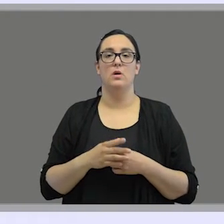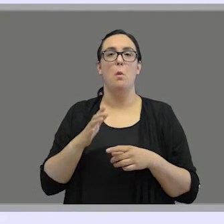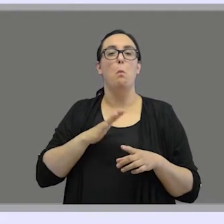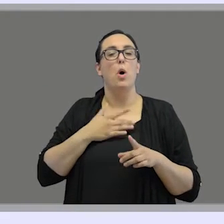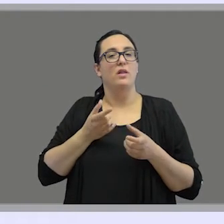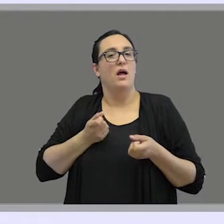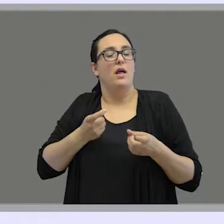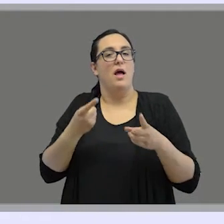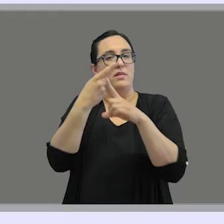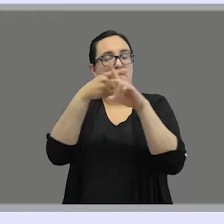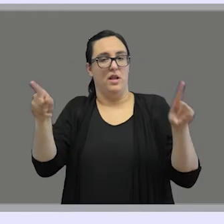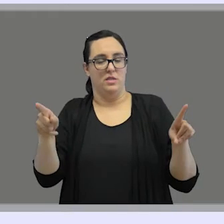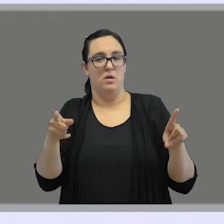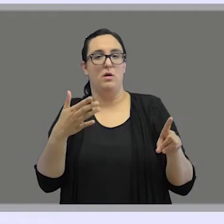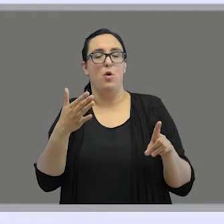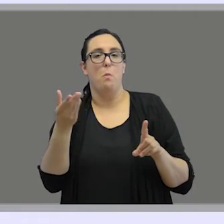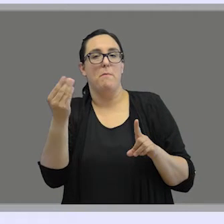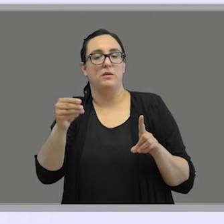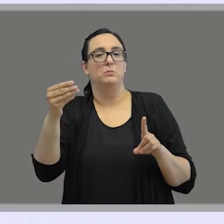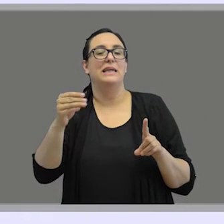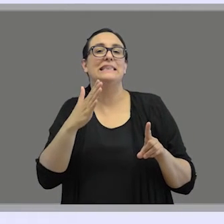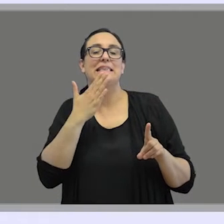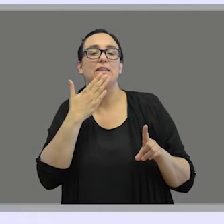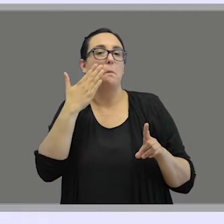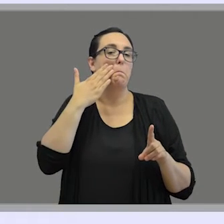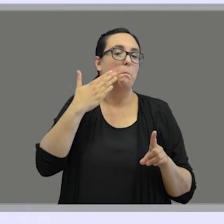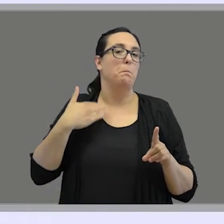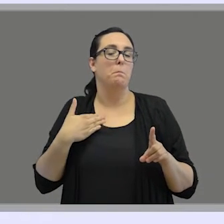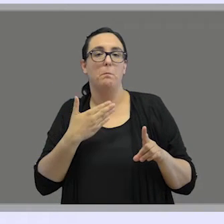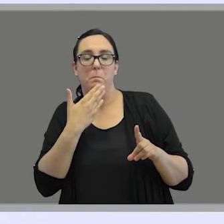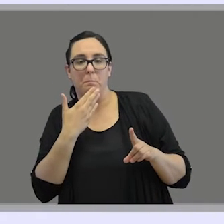can be differentiated by adding a manual sign